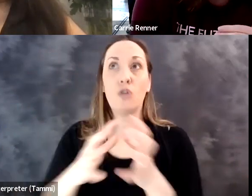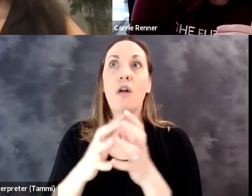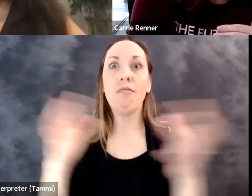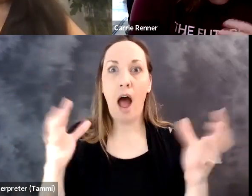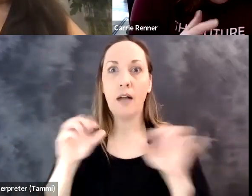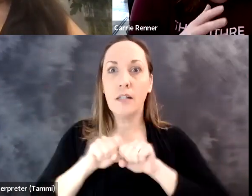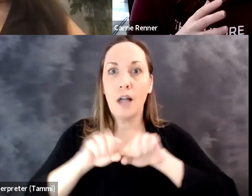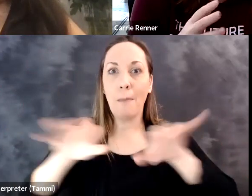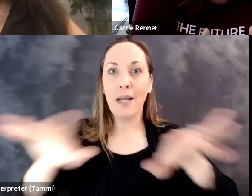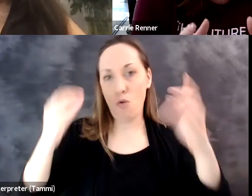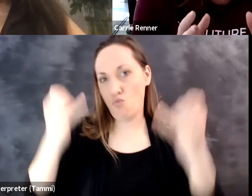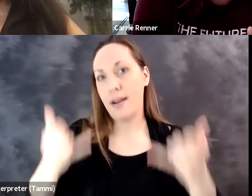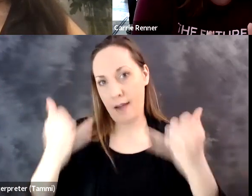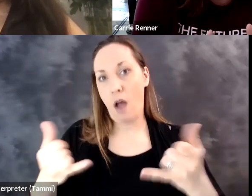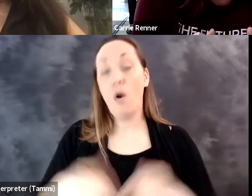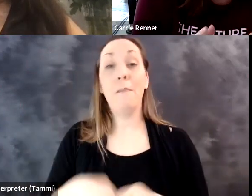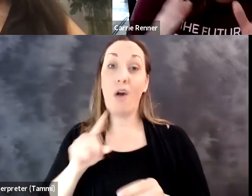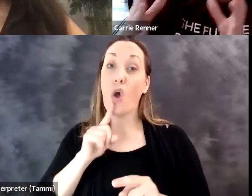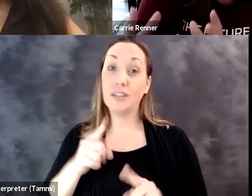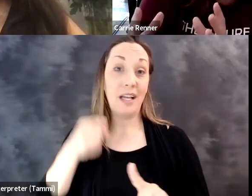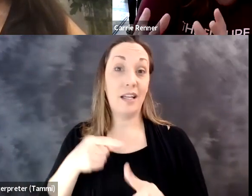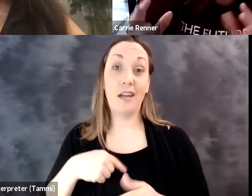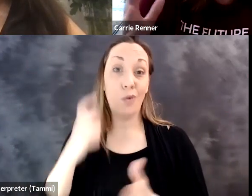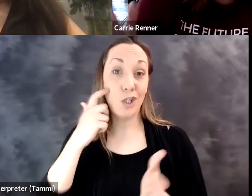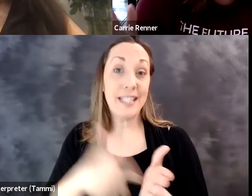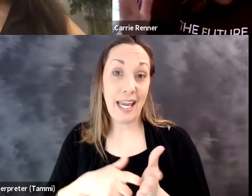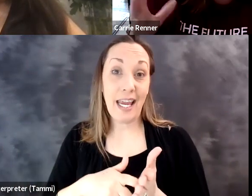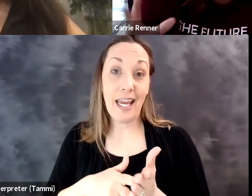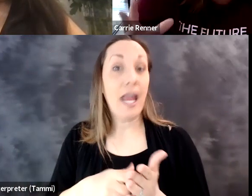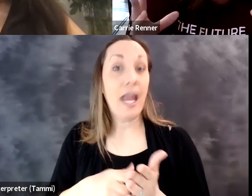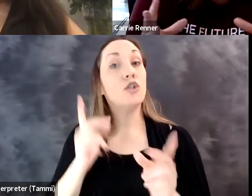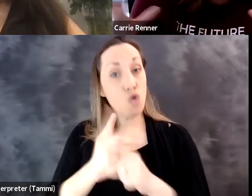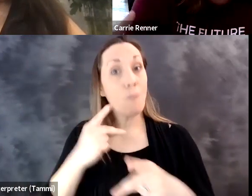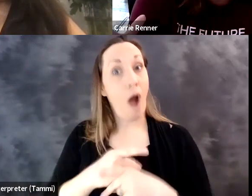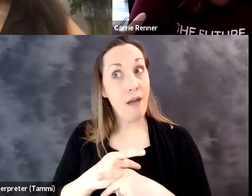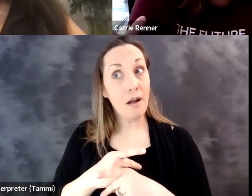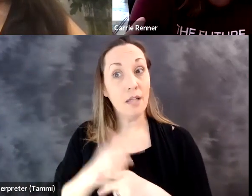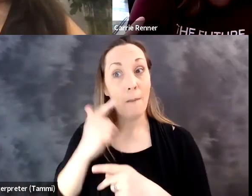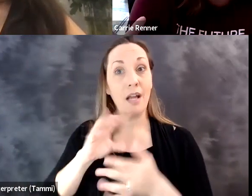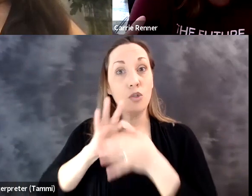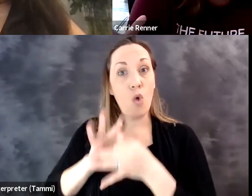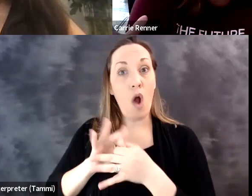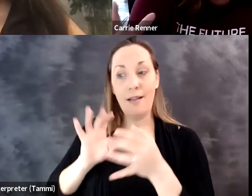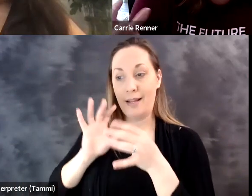all to accelerate. moment. There is a lot coming out at the Ultimately, though, what you'll see is